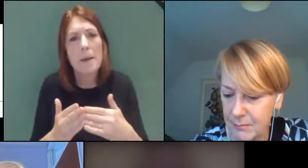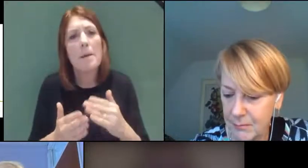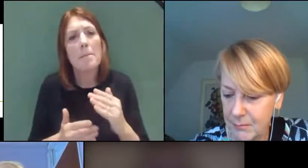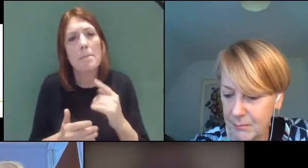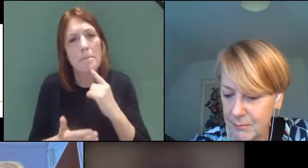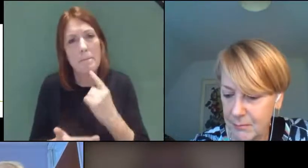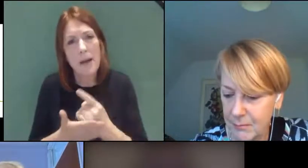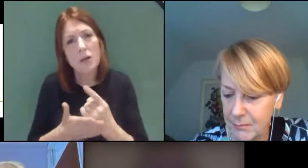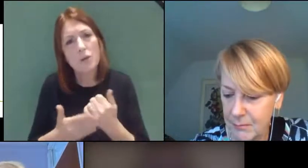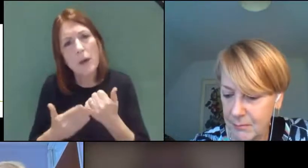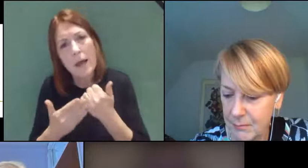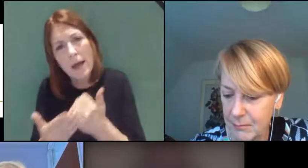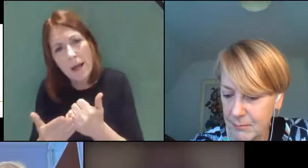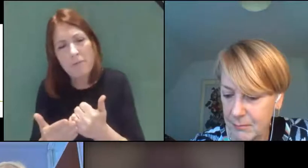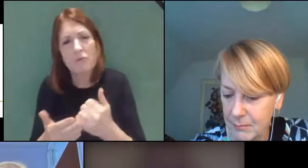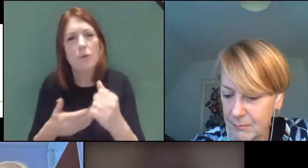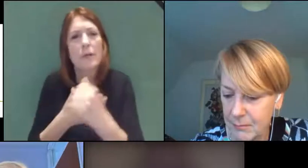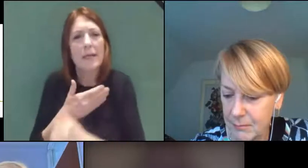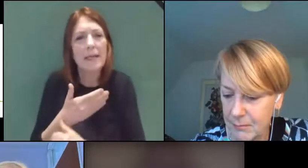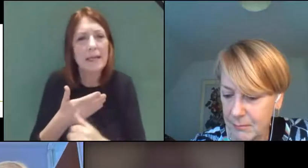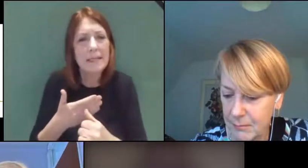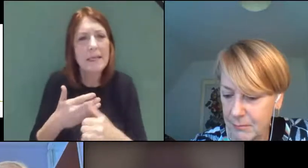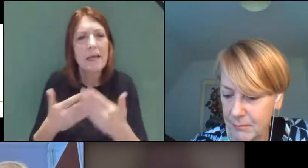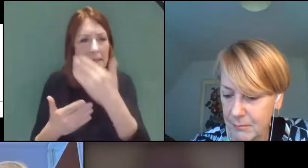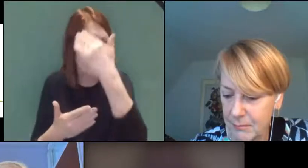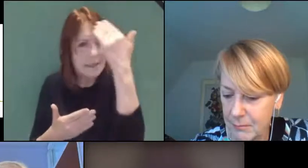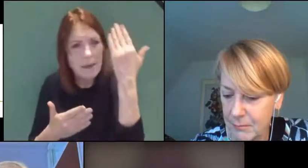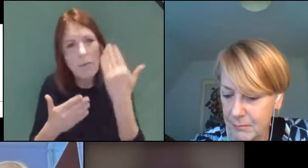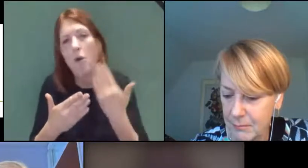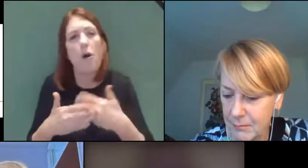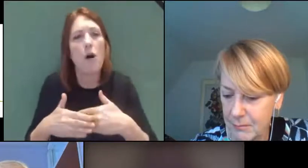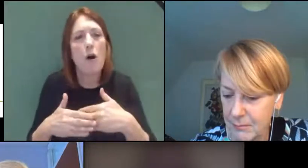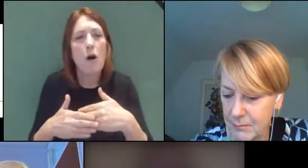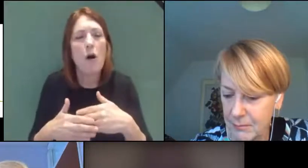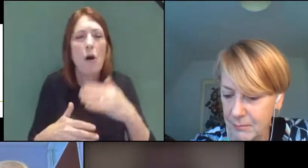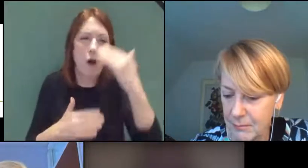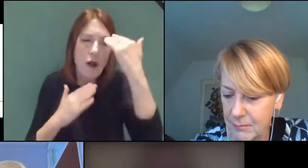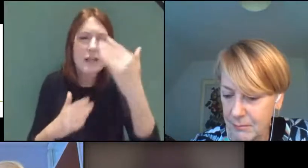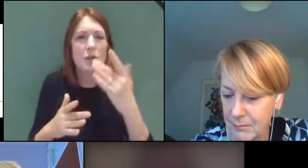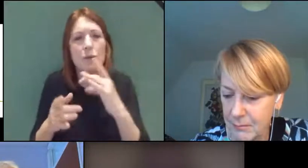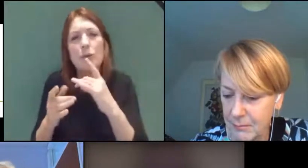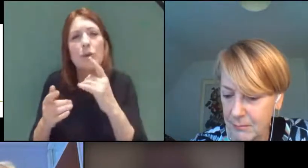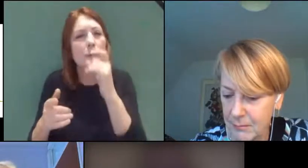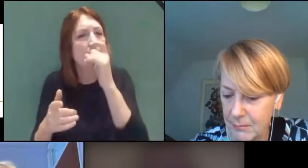the Easter holidays and going forward to engage in some activities which will keep people